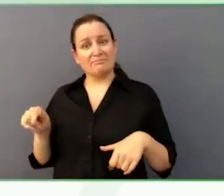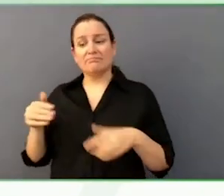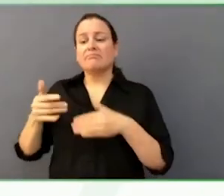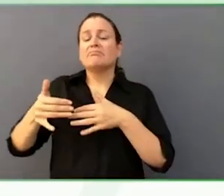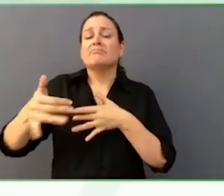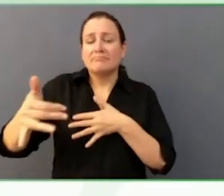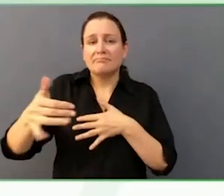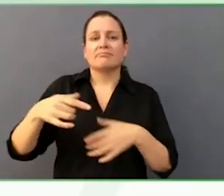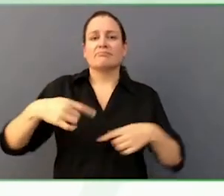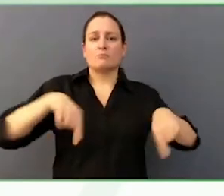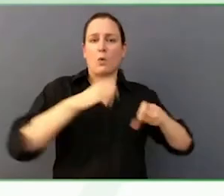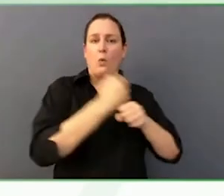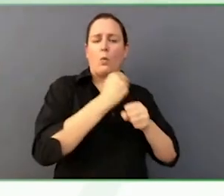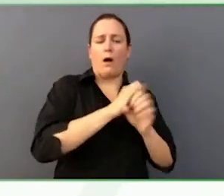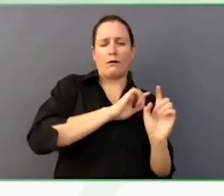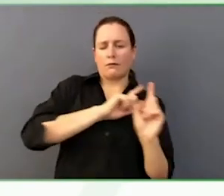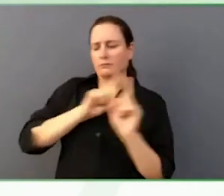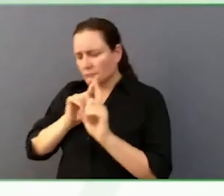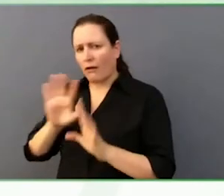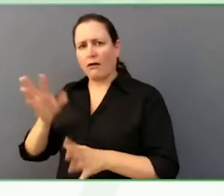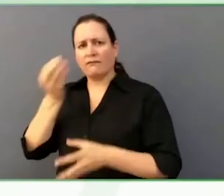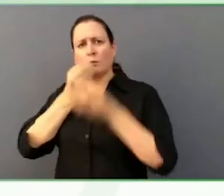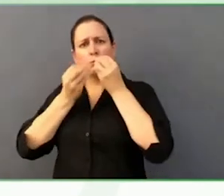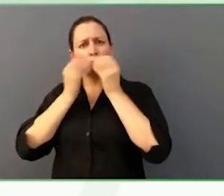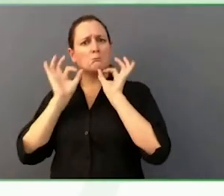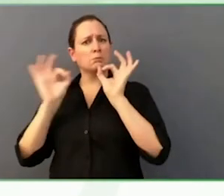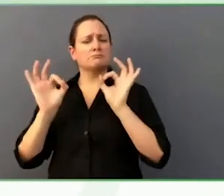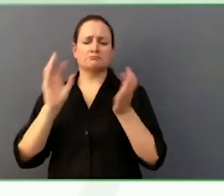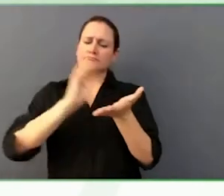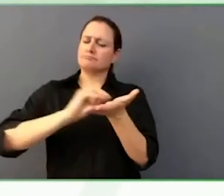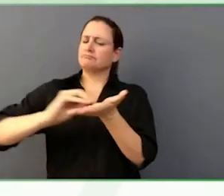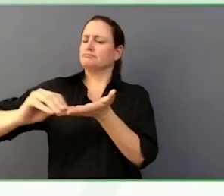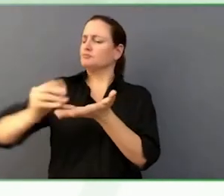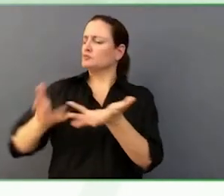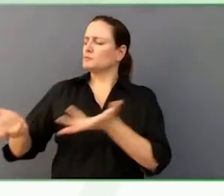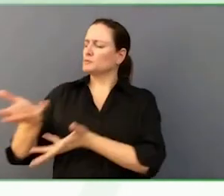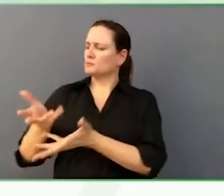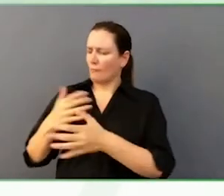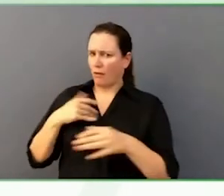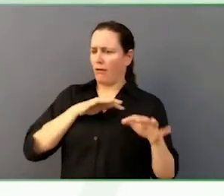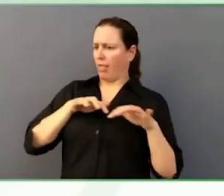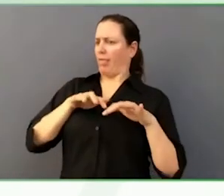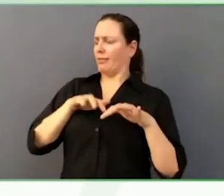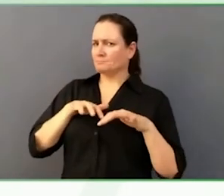He might hate the idea, or he might absolutely love the idea. That is for all of us to sit down,